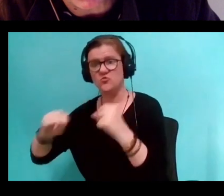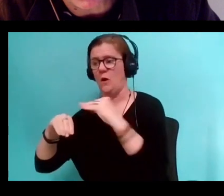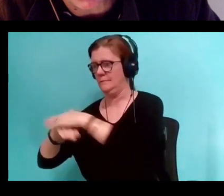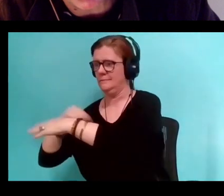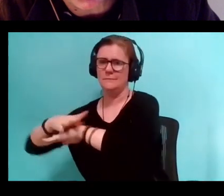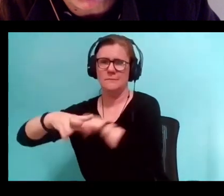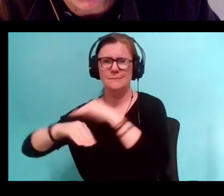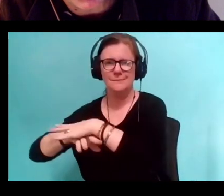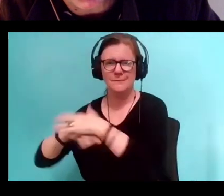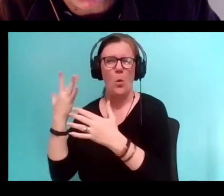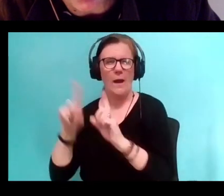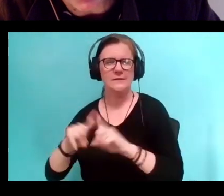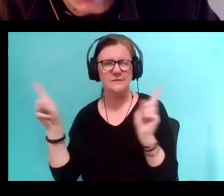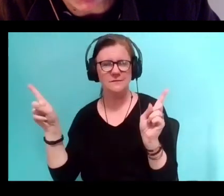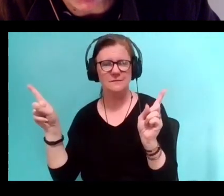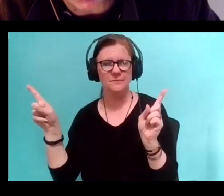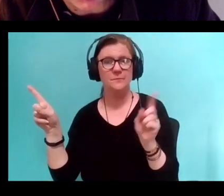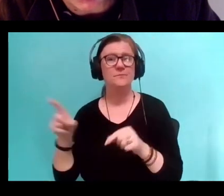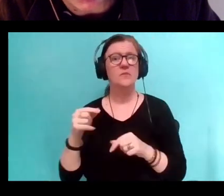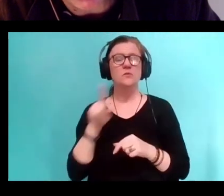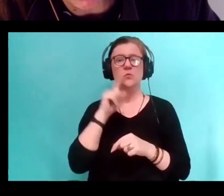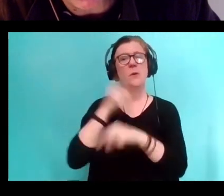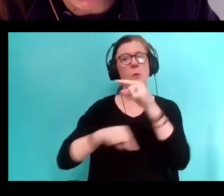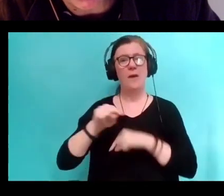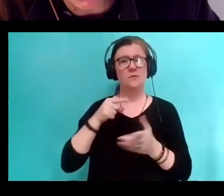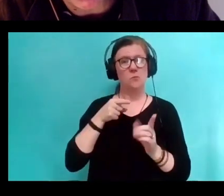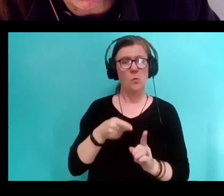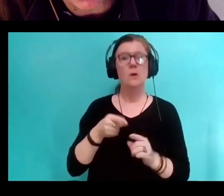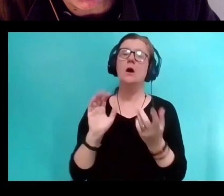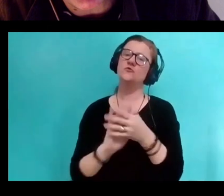We are walking, or not walking bundles of stories